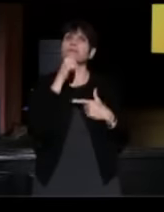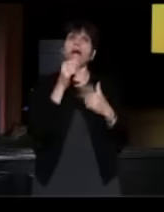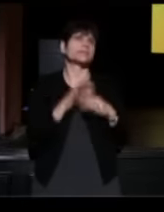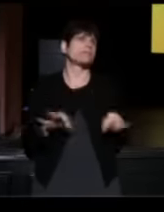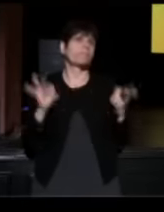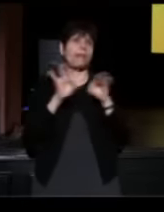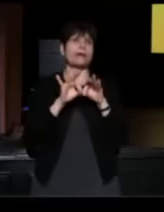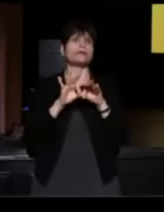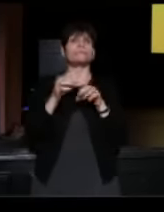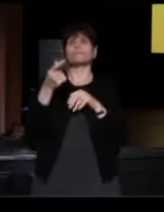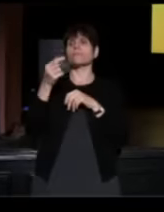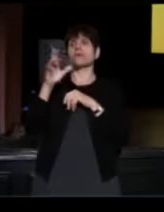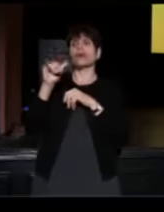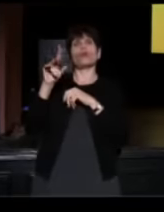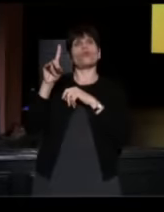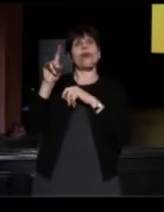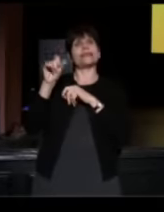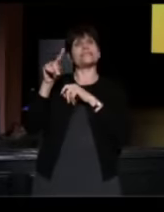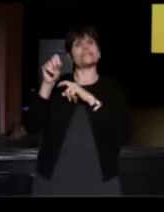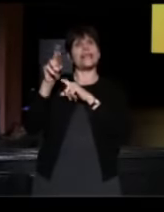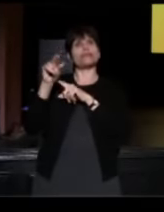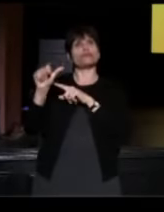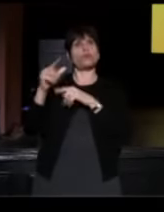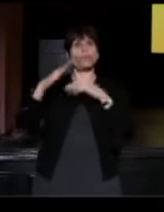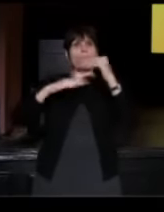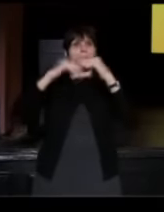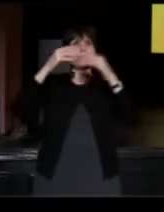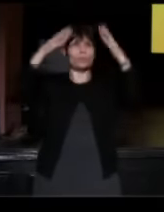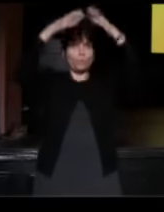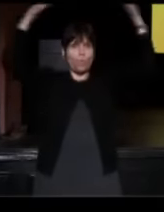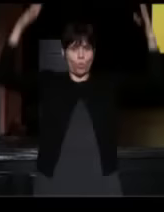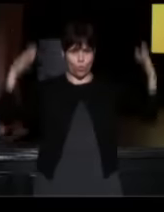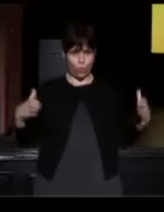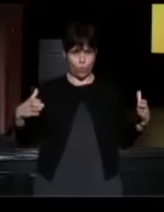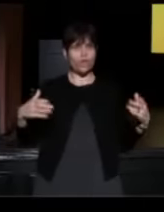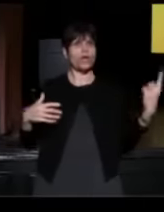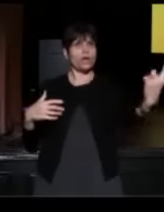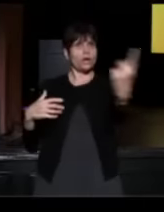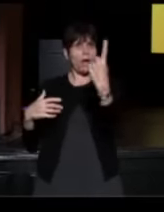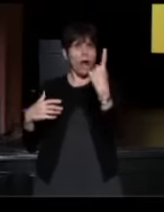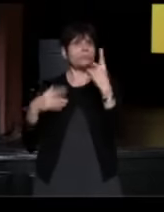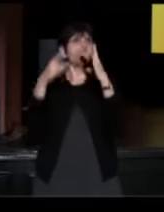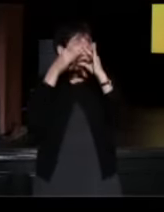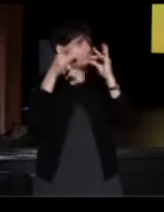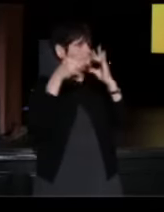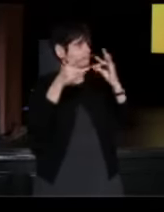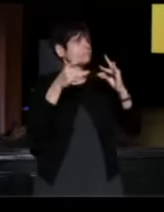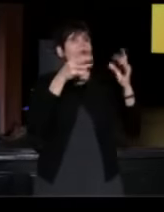We built a booth, where you can come with anyone who you want to honor by listening to their story, a parent, grandparent, friend.